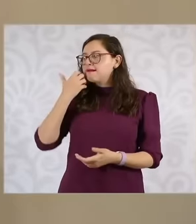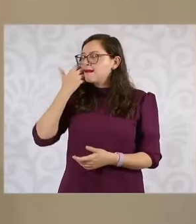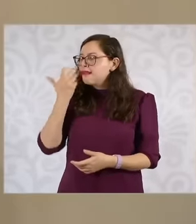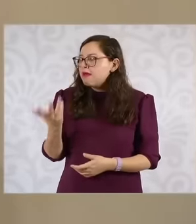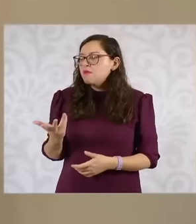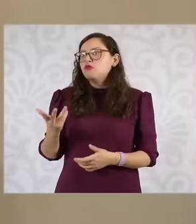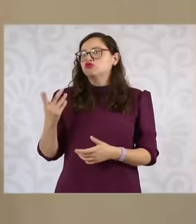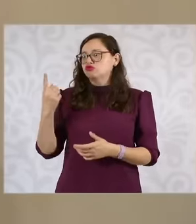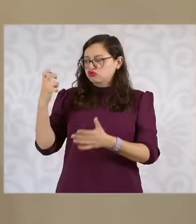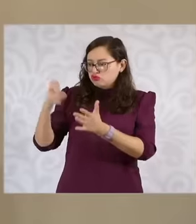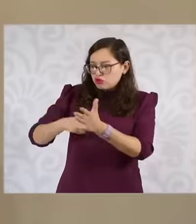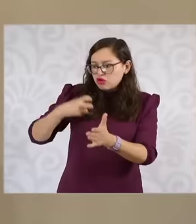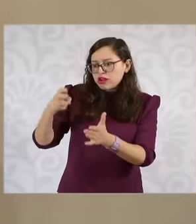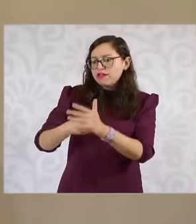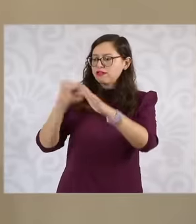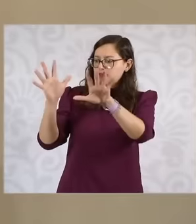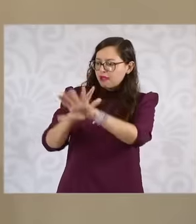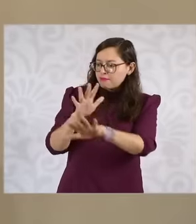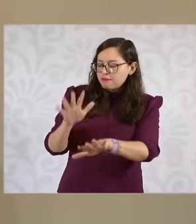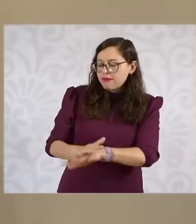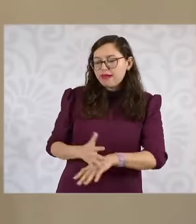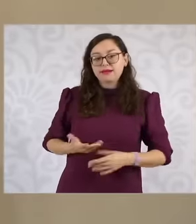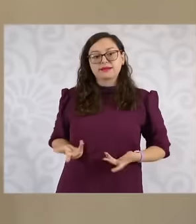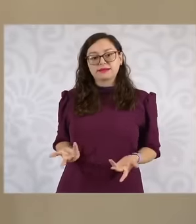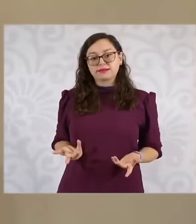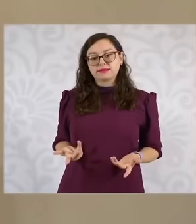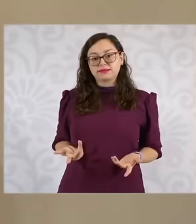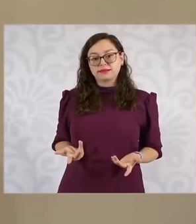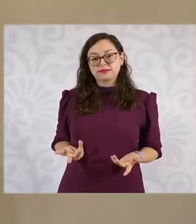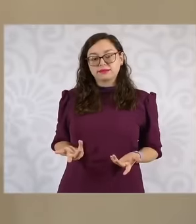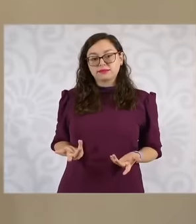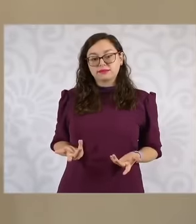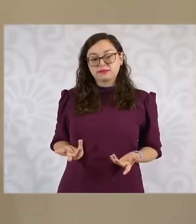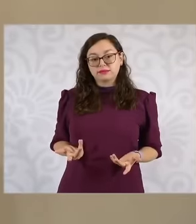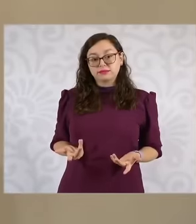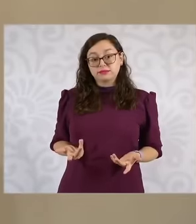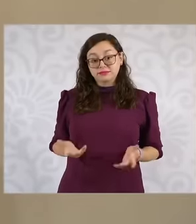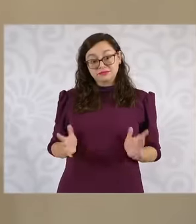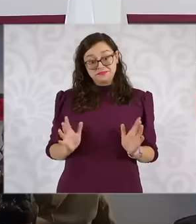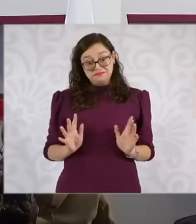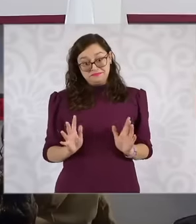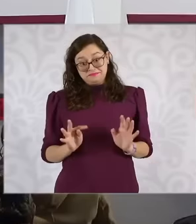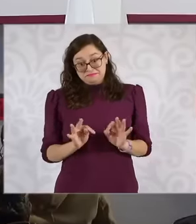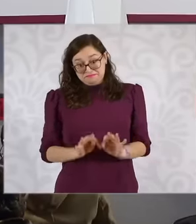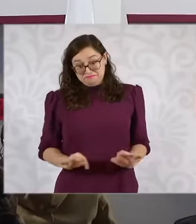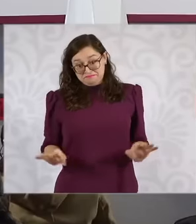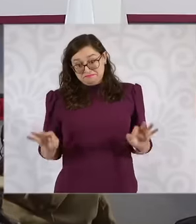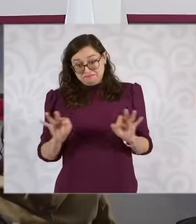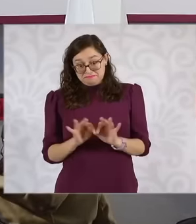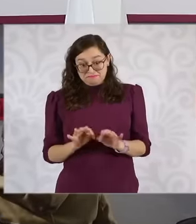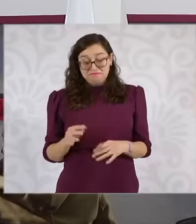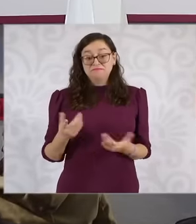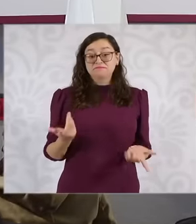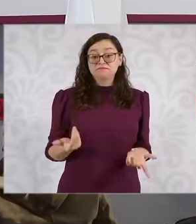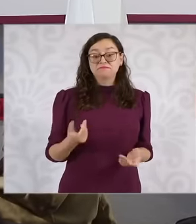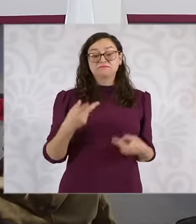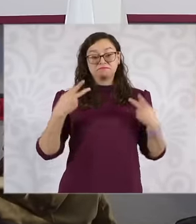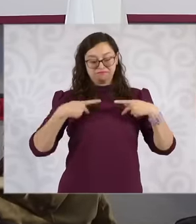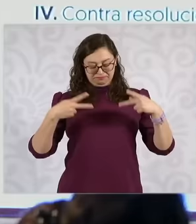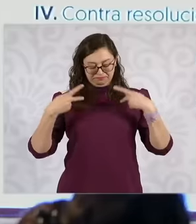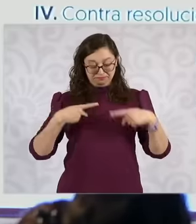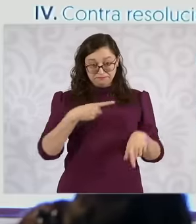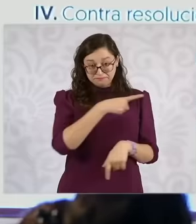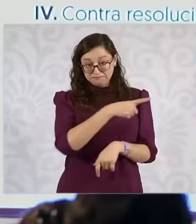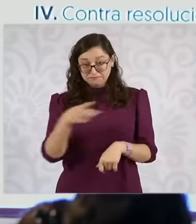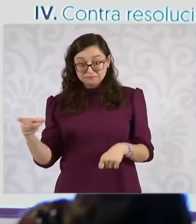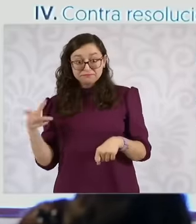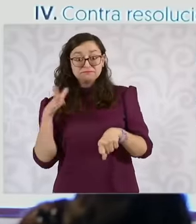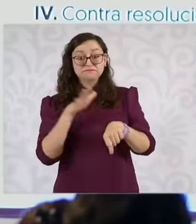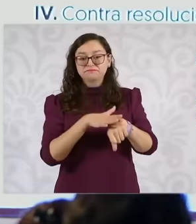Constitution can be modified. So it is very important that those who listen to us see us. Who